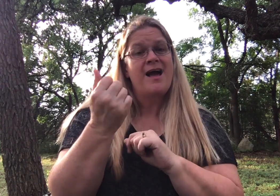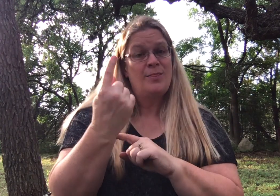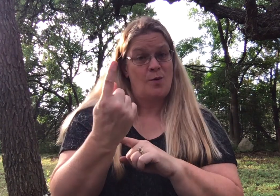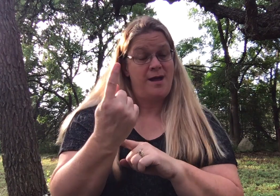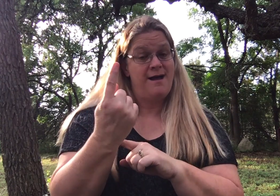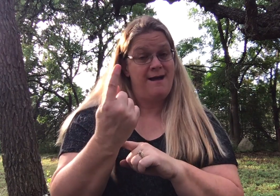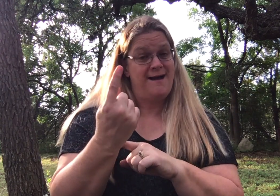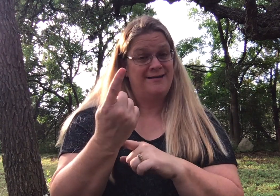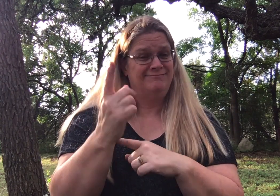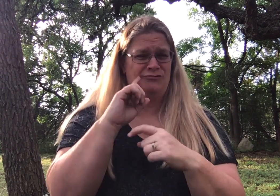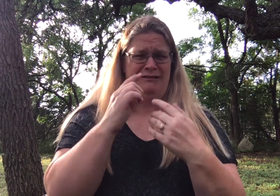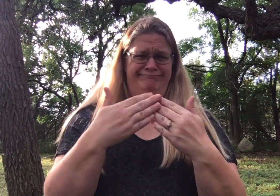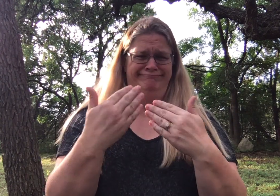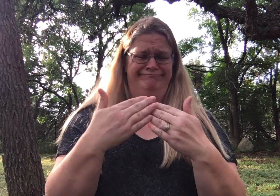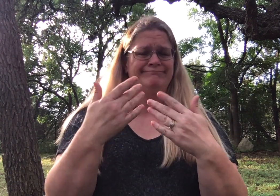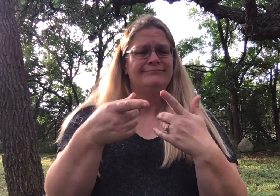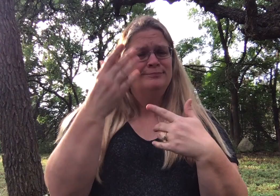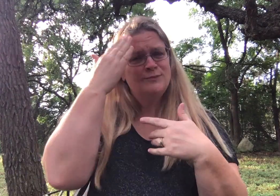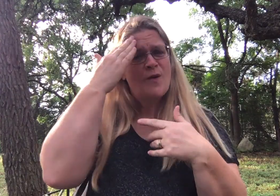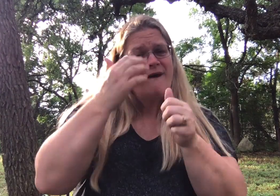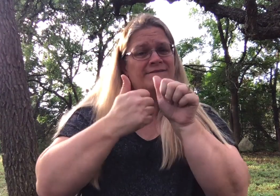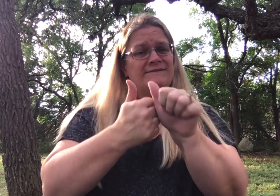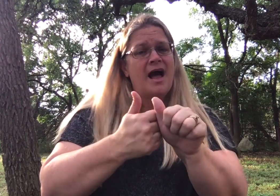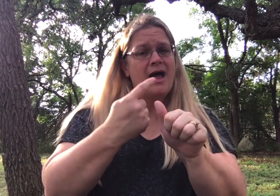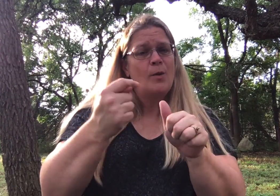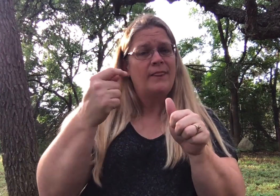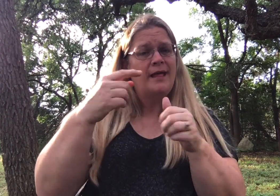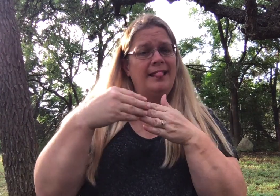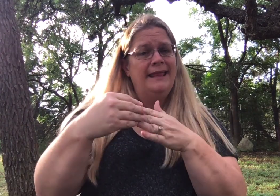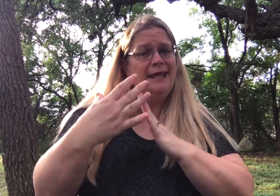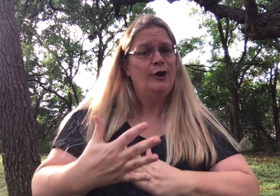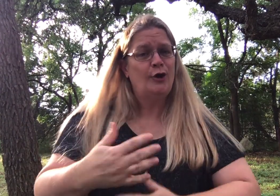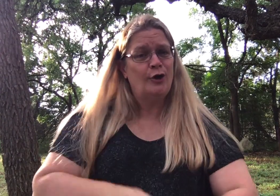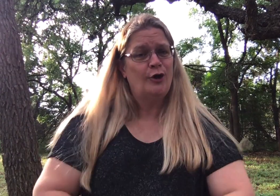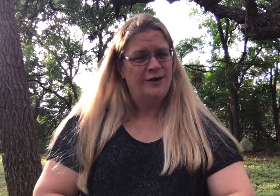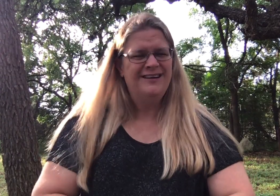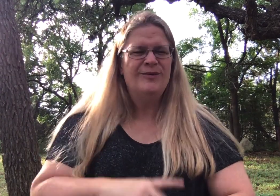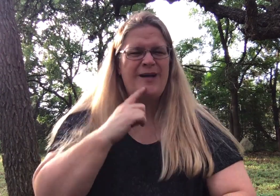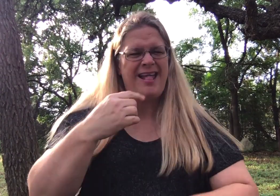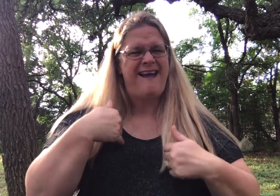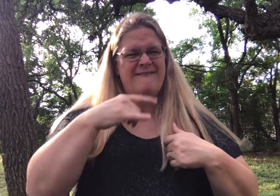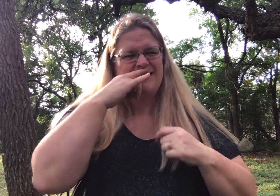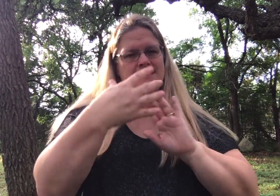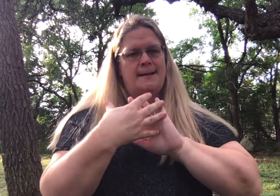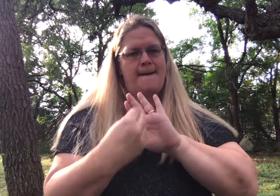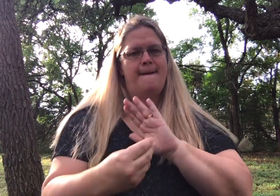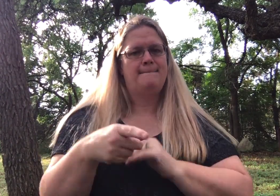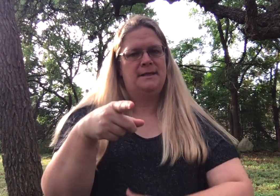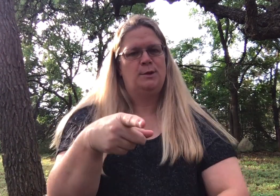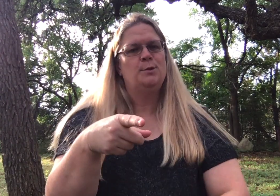Another one that's really easy is follow the leader. Have kids copy you.